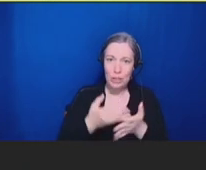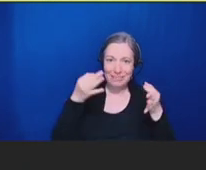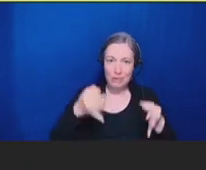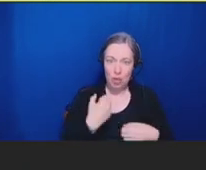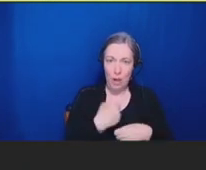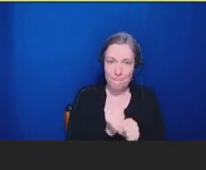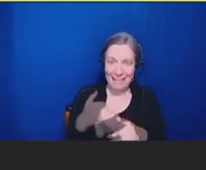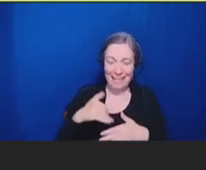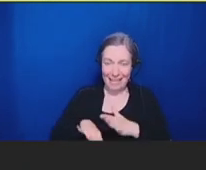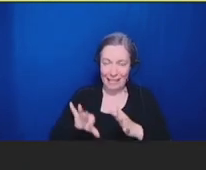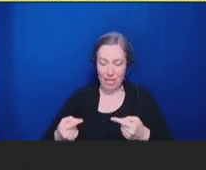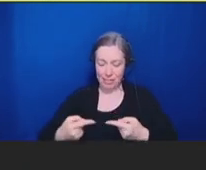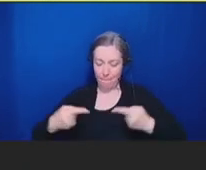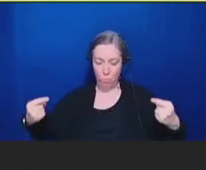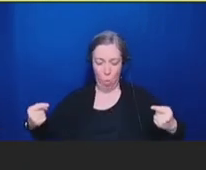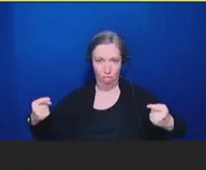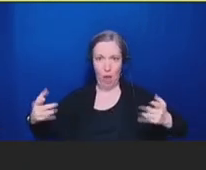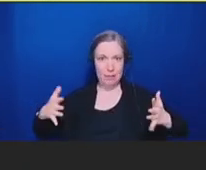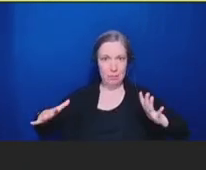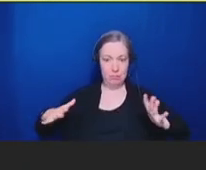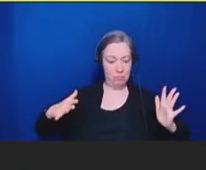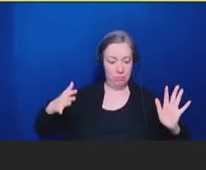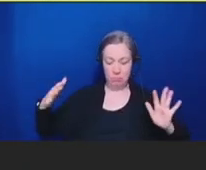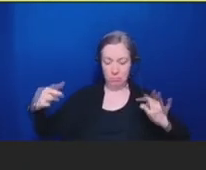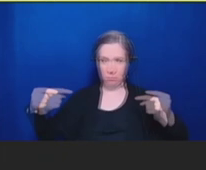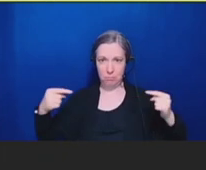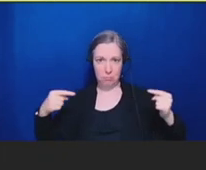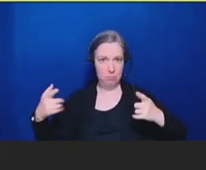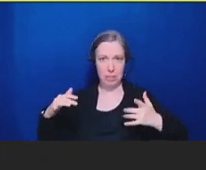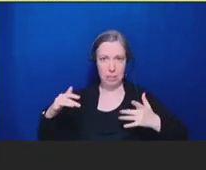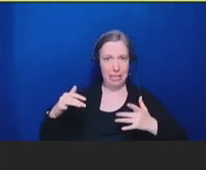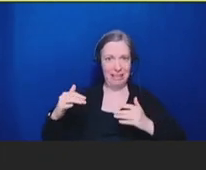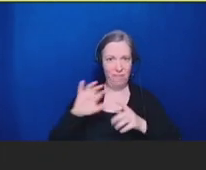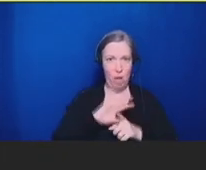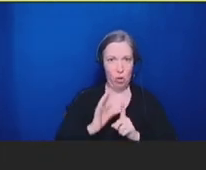door for political or financially-driven meddling when we don't have the highest quality evidence